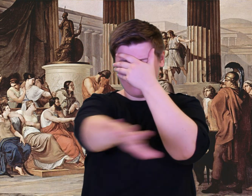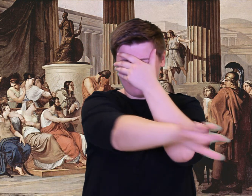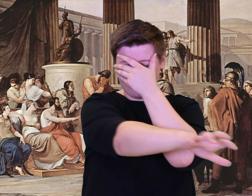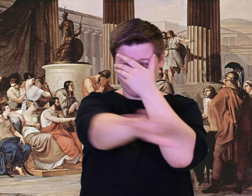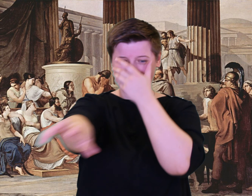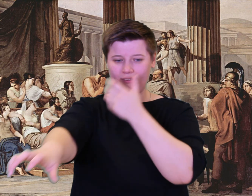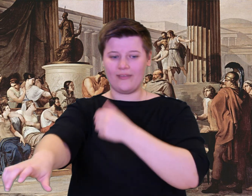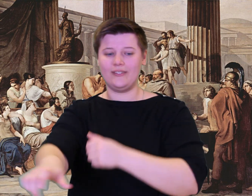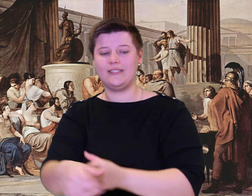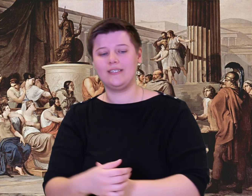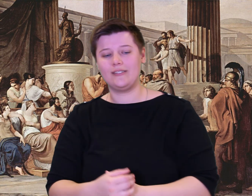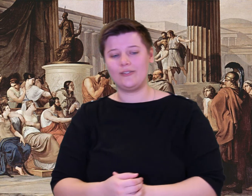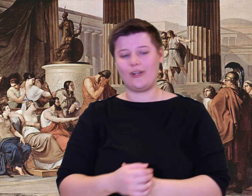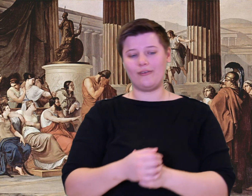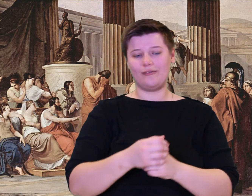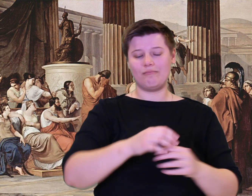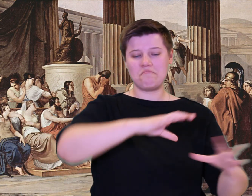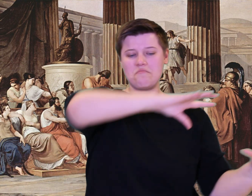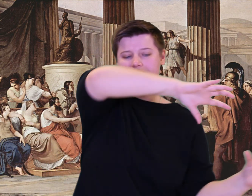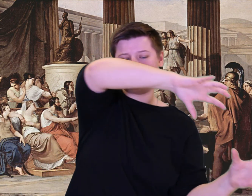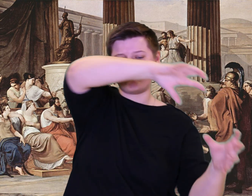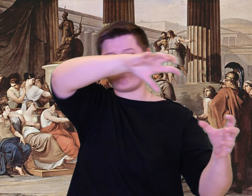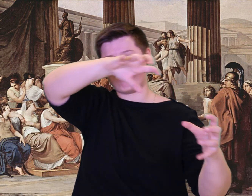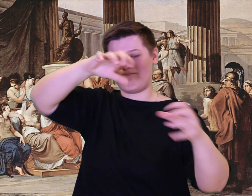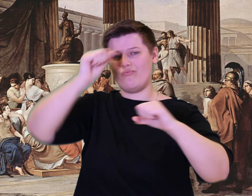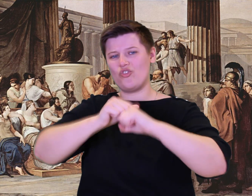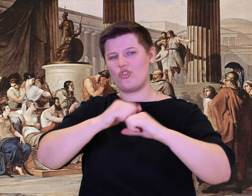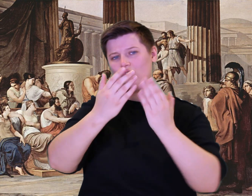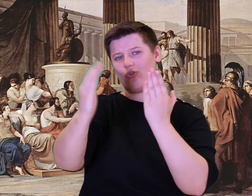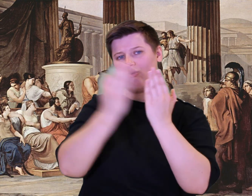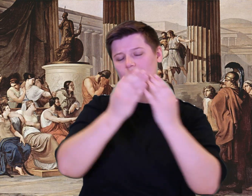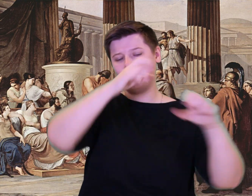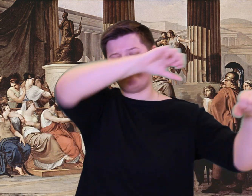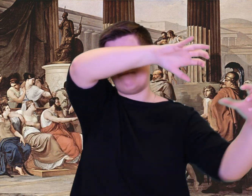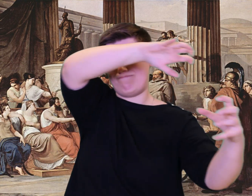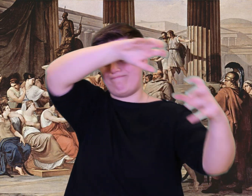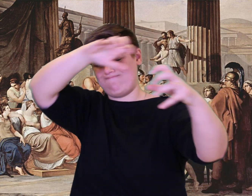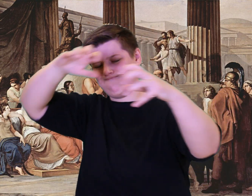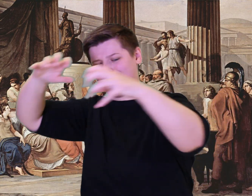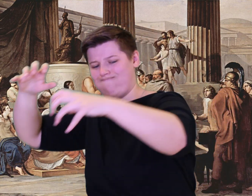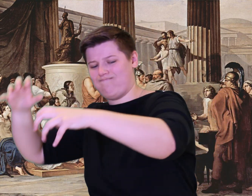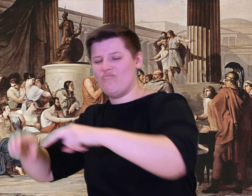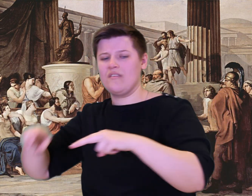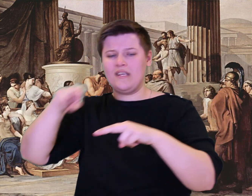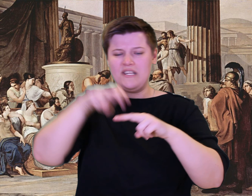pain, felt with blind hands and took the door stone out and sat there at the